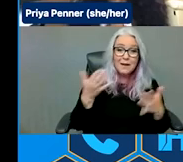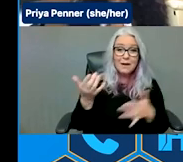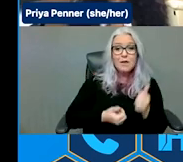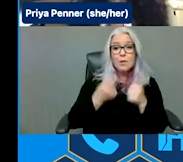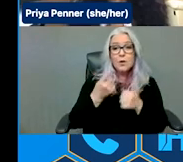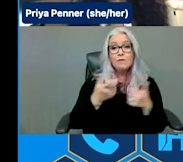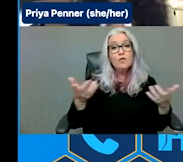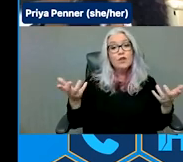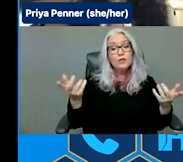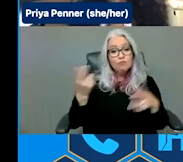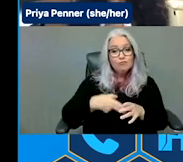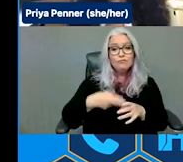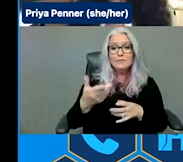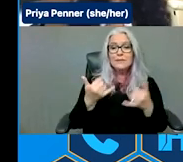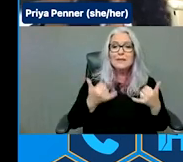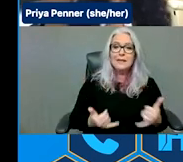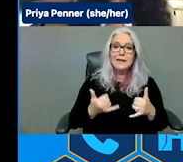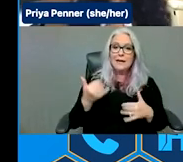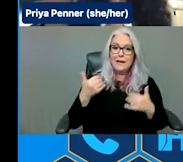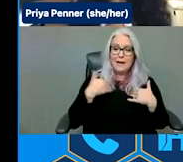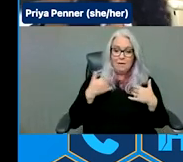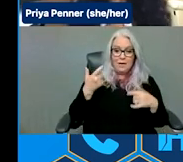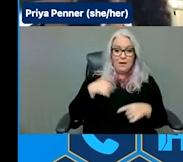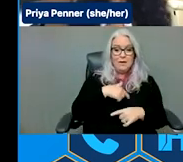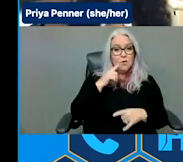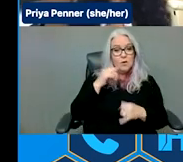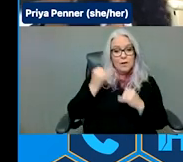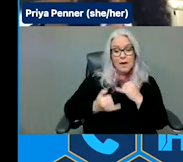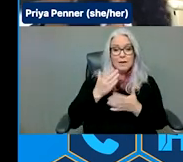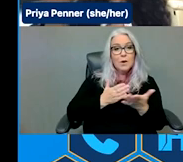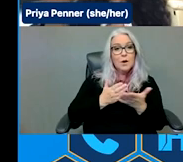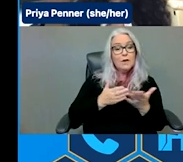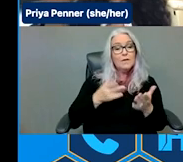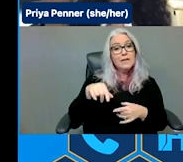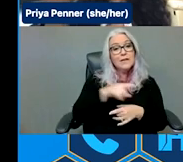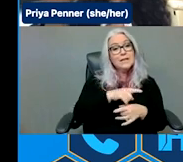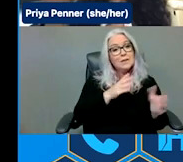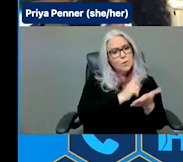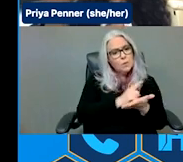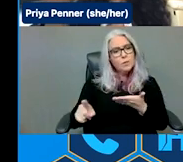last part of the conversation today. Certainly such an important conversation that we should be having within all of